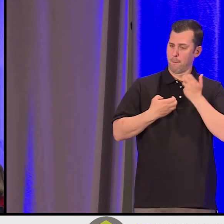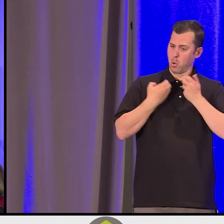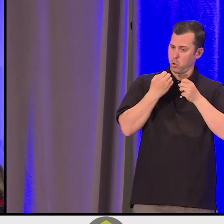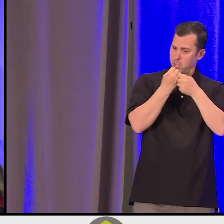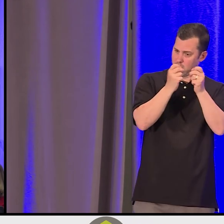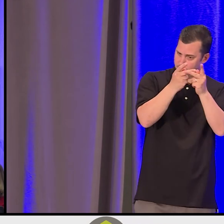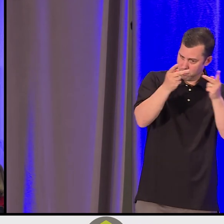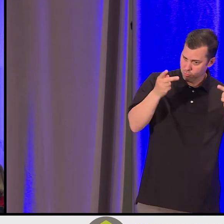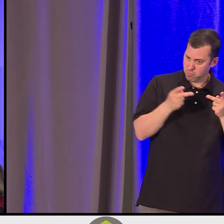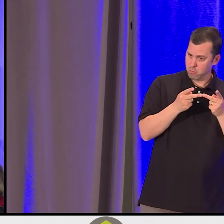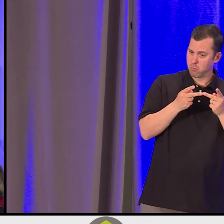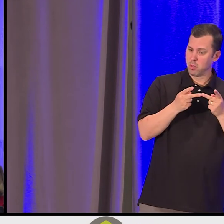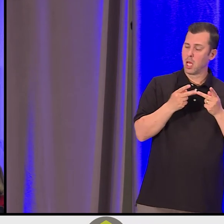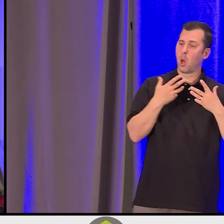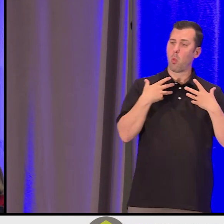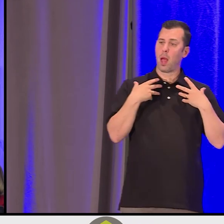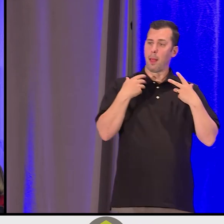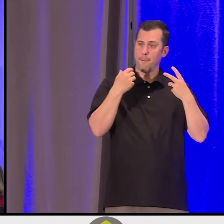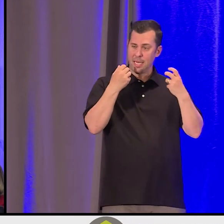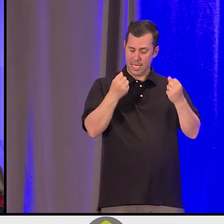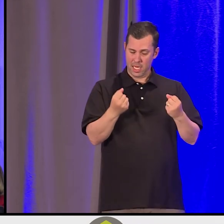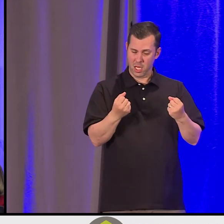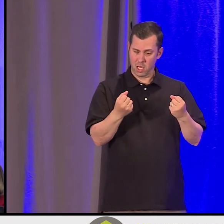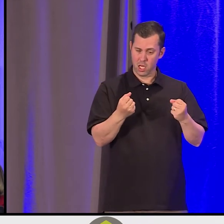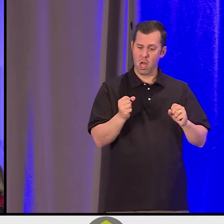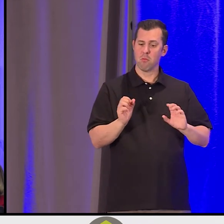To inspire a shift to, as Heather Marie said, the age of emotion